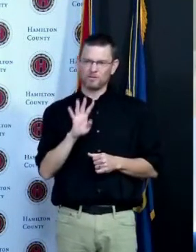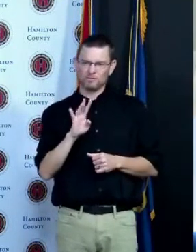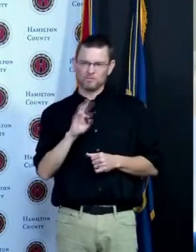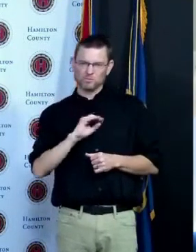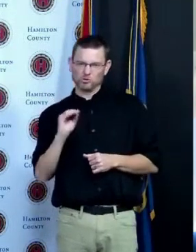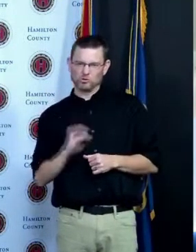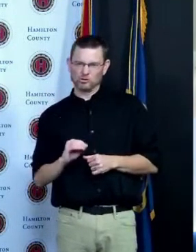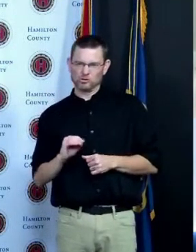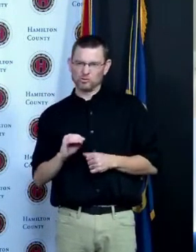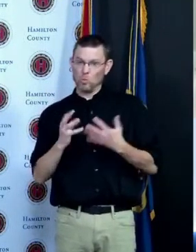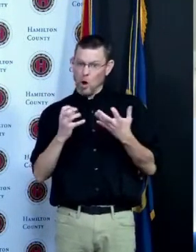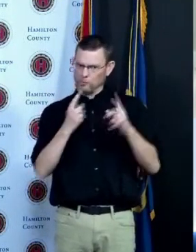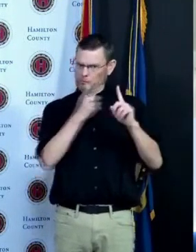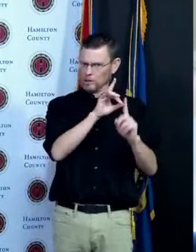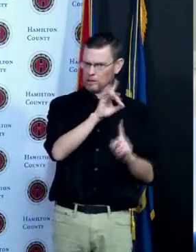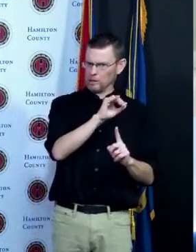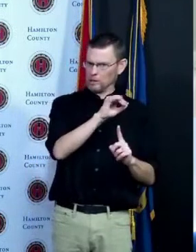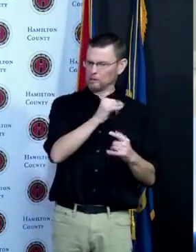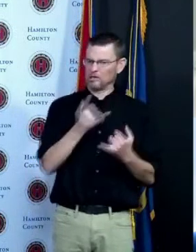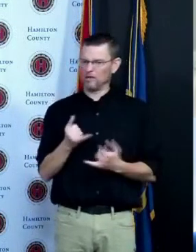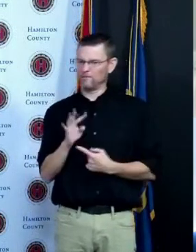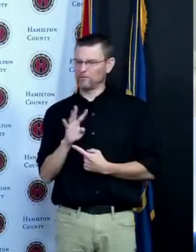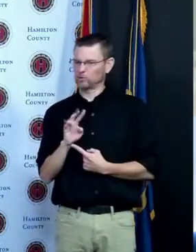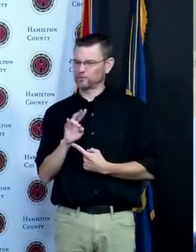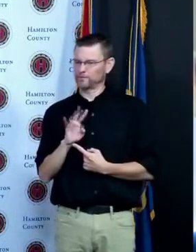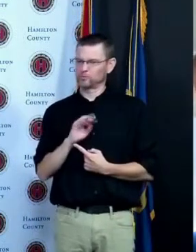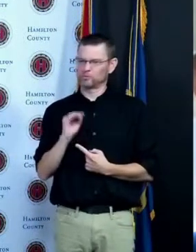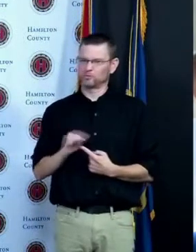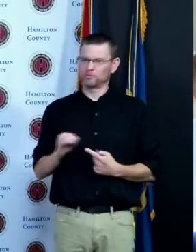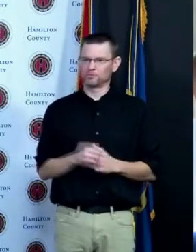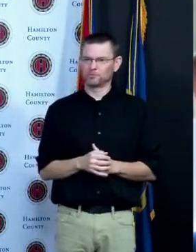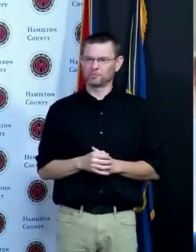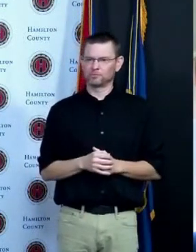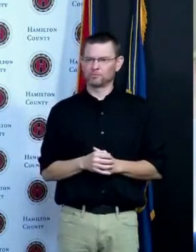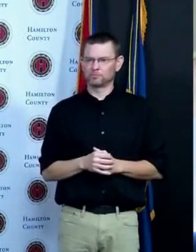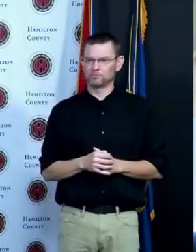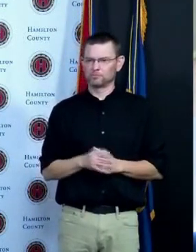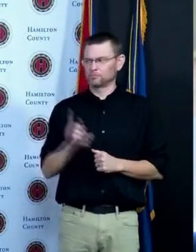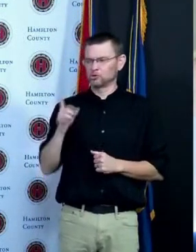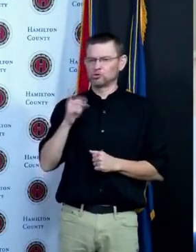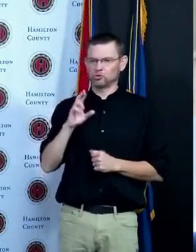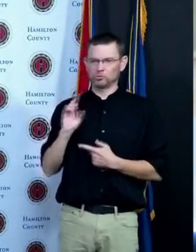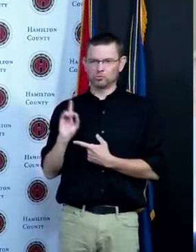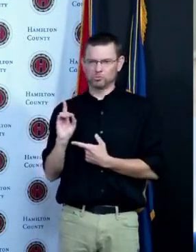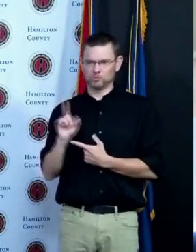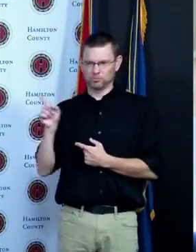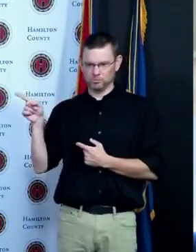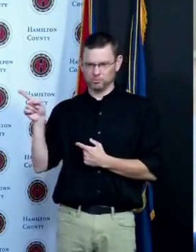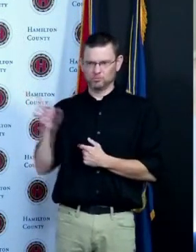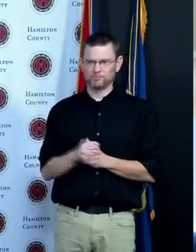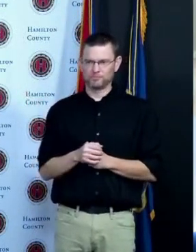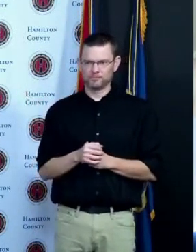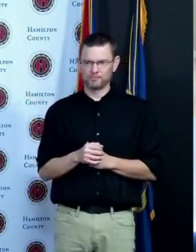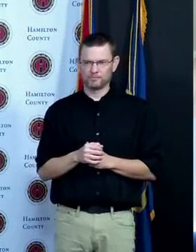remove those under the age of 16. perfect thank you so much can I ask a question a great customer